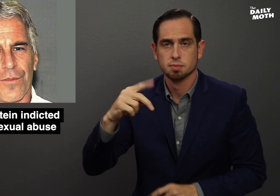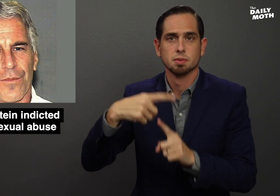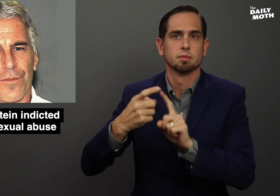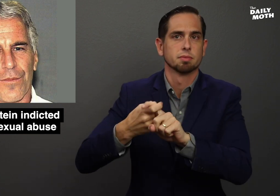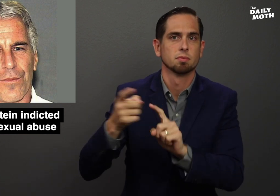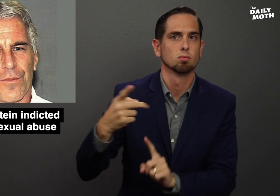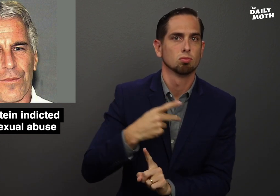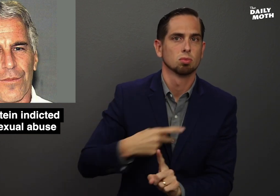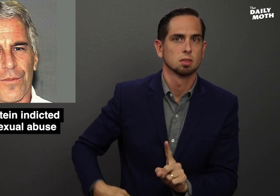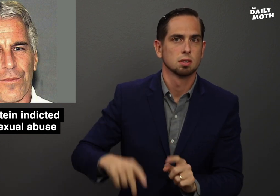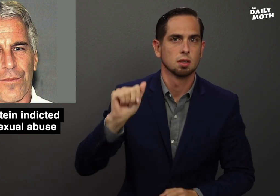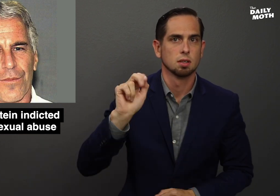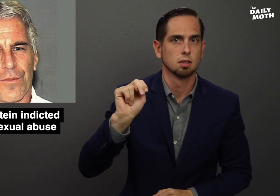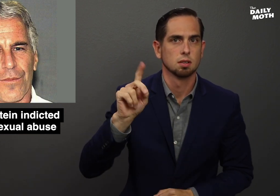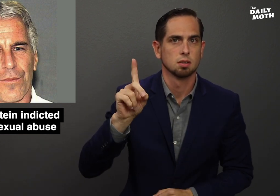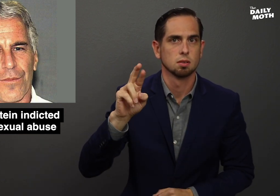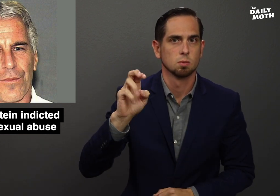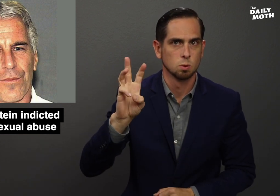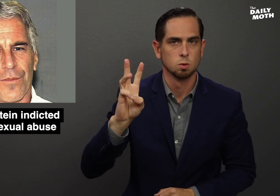and Prince Andrew.